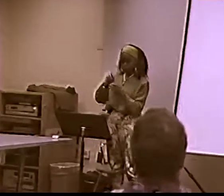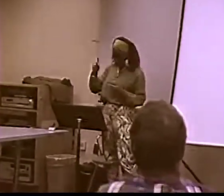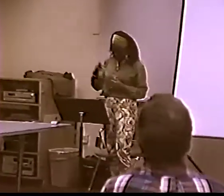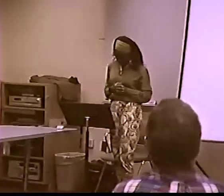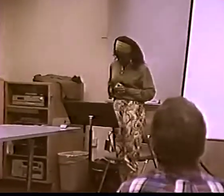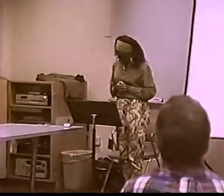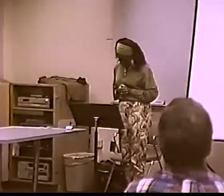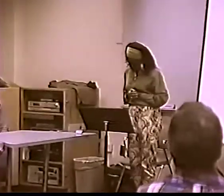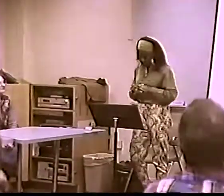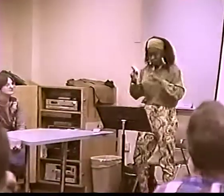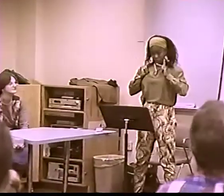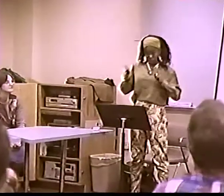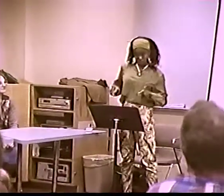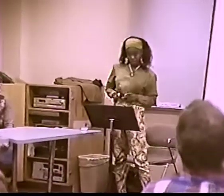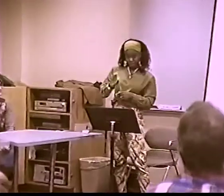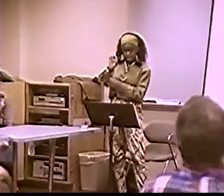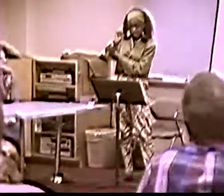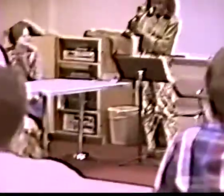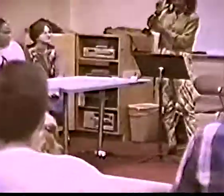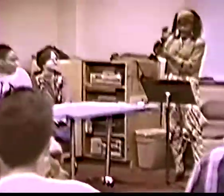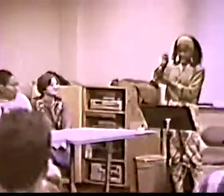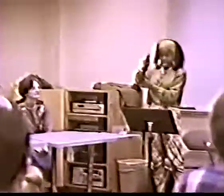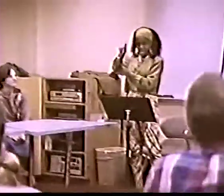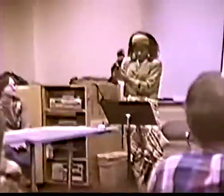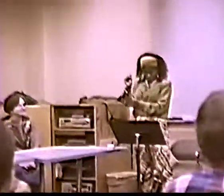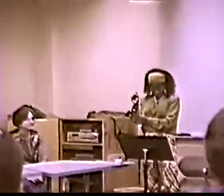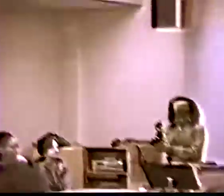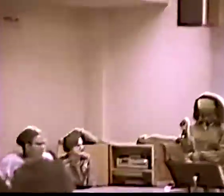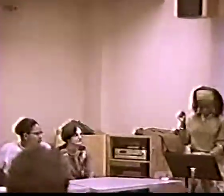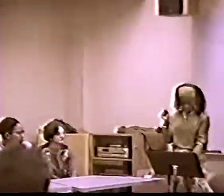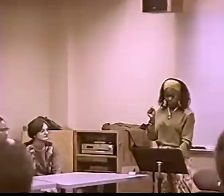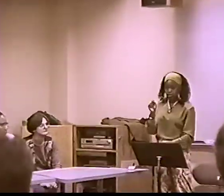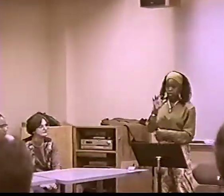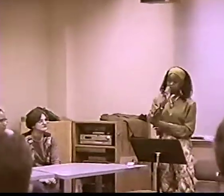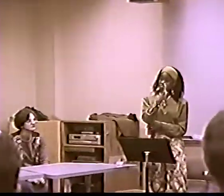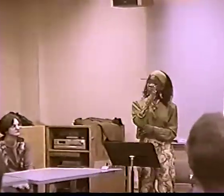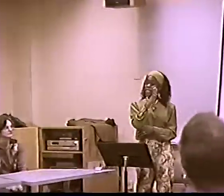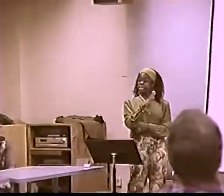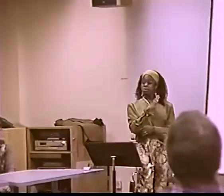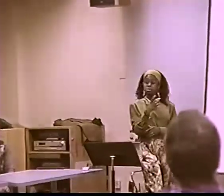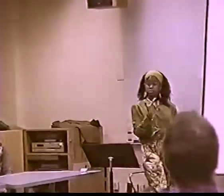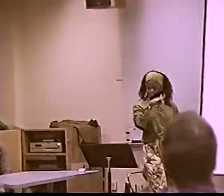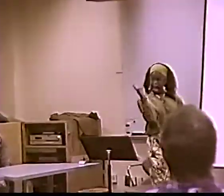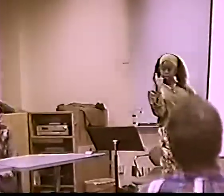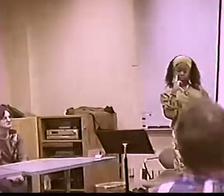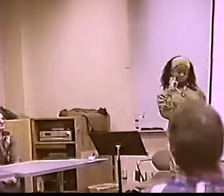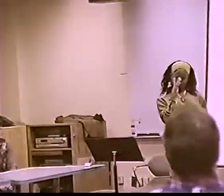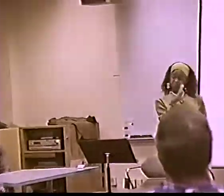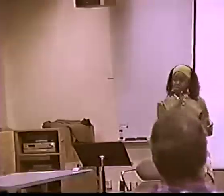THERE'S A RULE, A KIND OF RHYTHM THAT THEY USE THEIR BODIES-- WITH WHICH THEY USE THEIR BODIES. SO I WANT YOU TO TAKE NOTE OF THESE ELEMENTS.